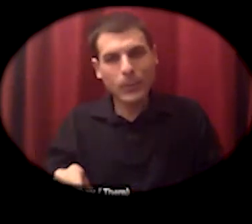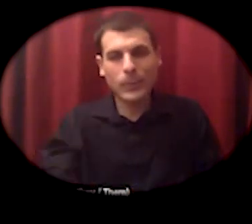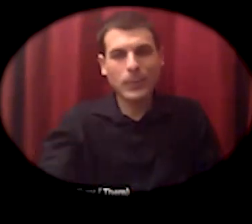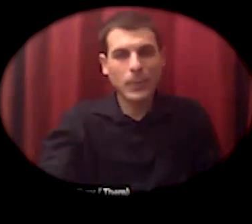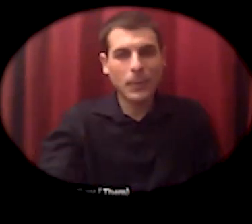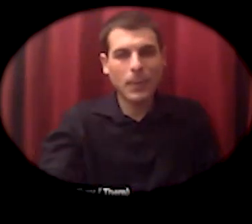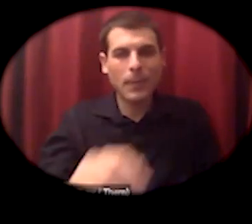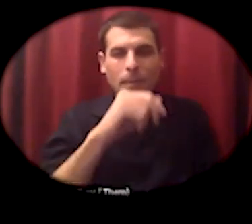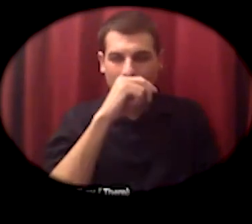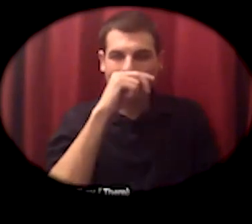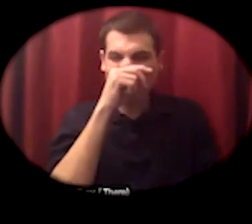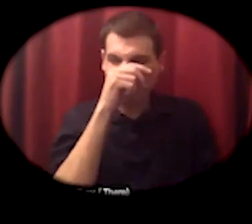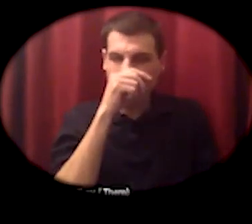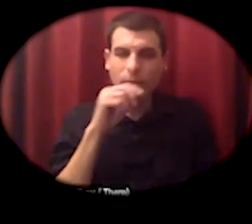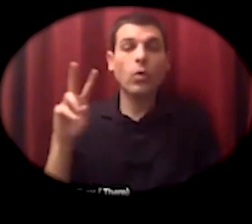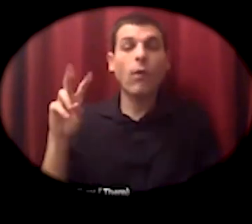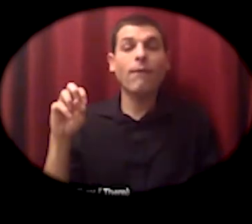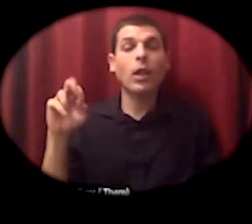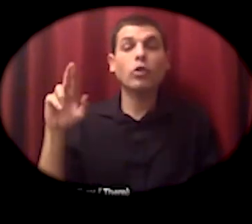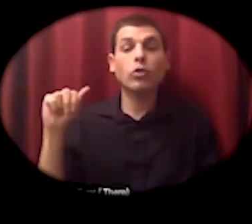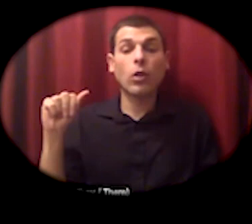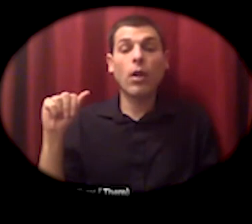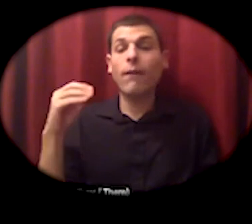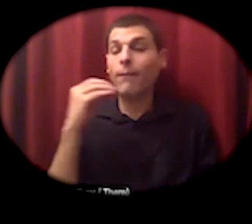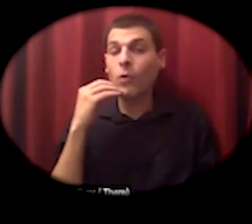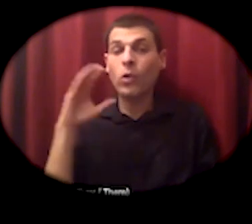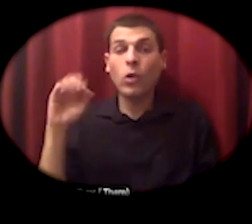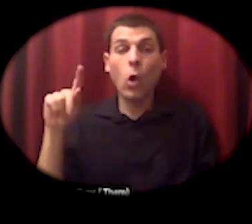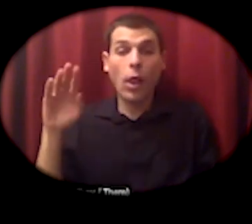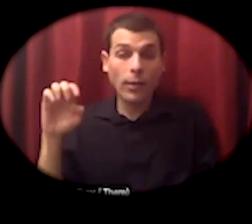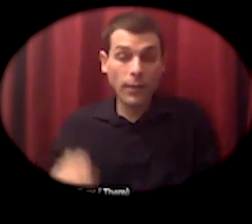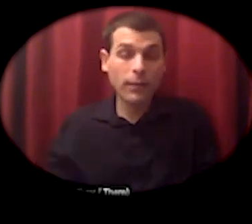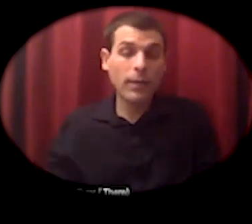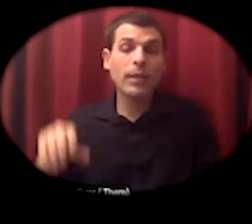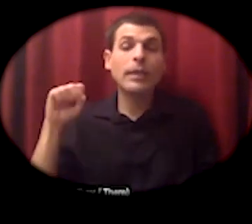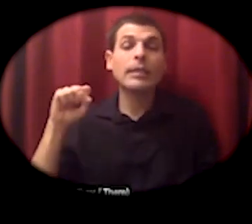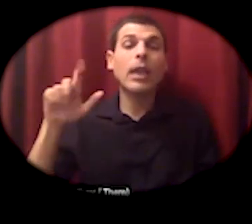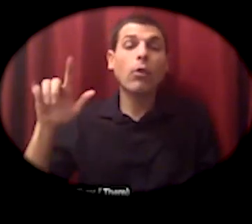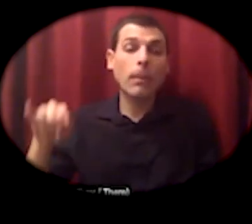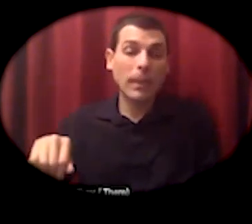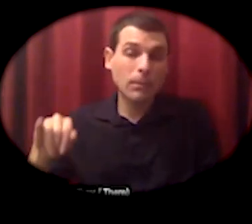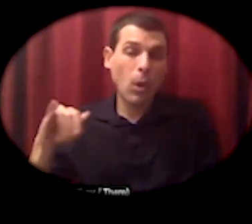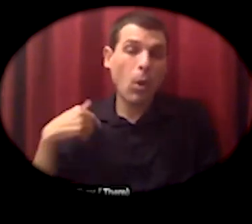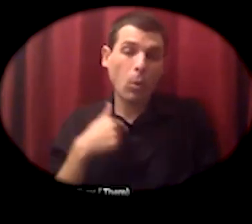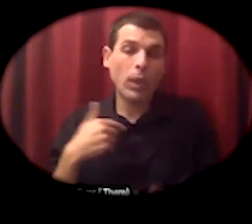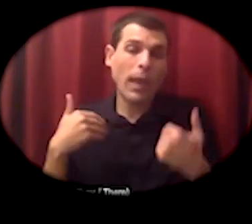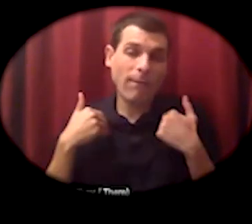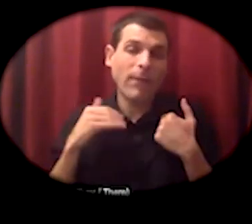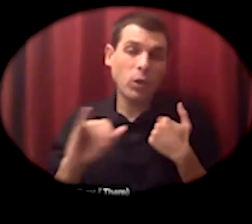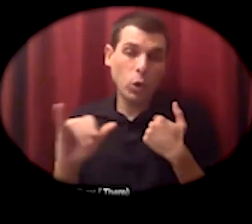so the ventura food cooperative the san luis obispo food cooperative the and in santa barbara